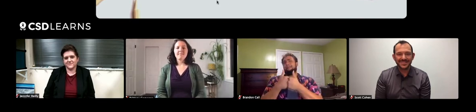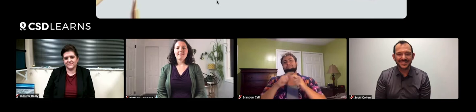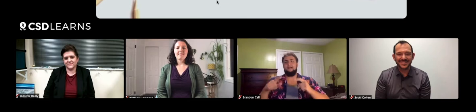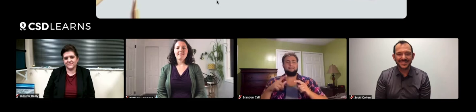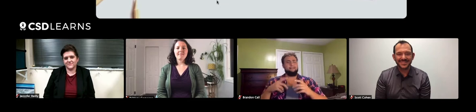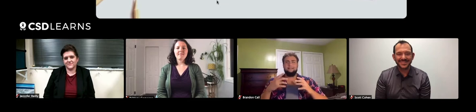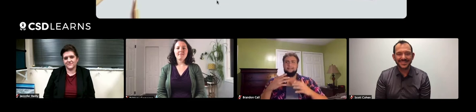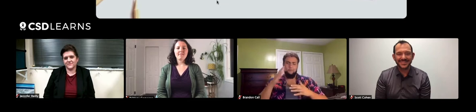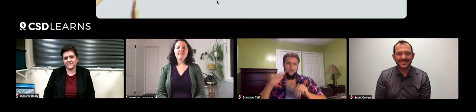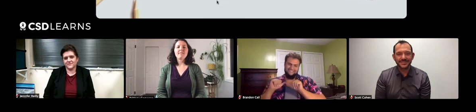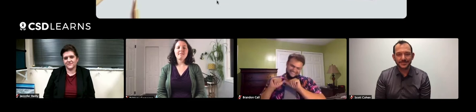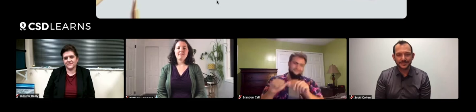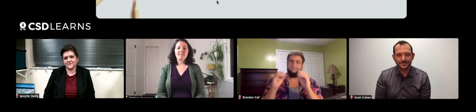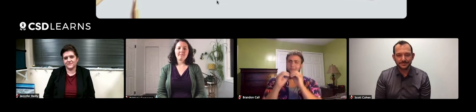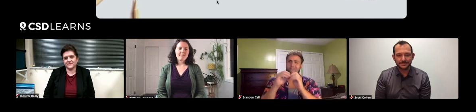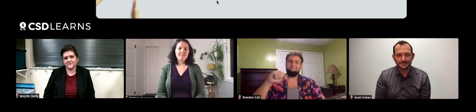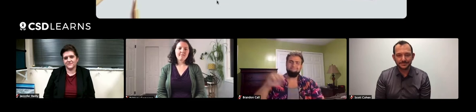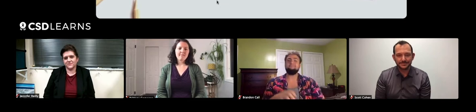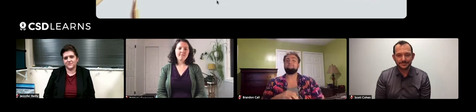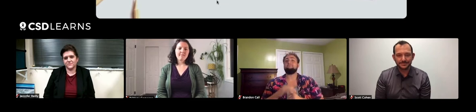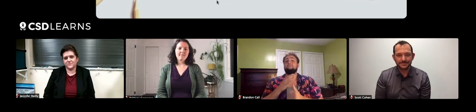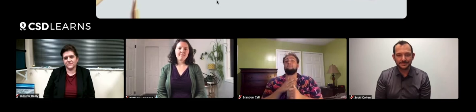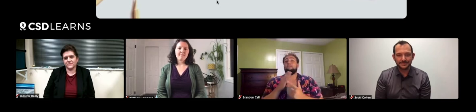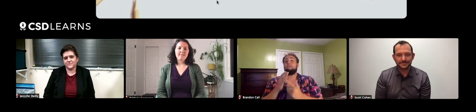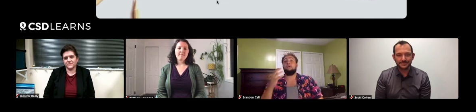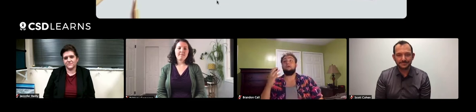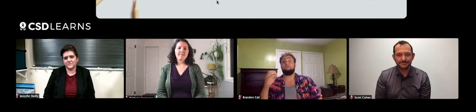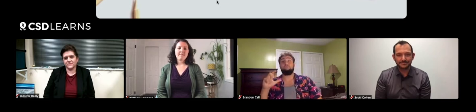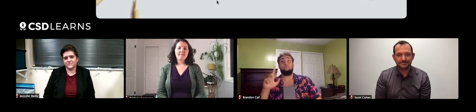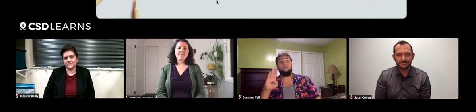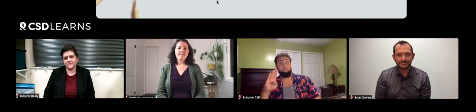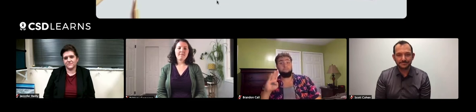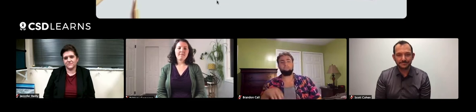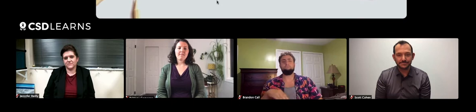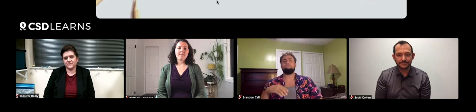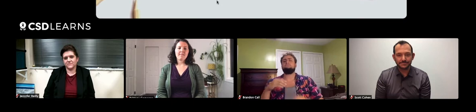but it's something I wanna continue. Now in terms of the club,